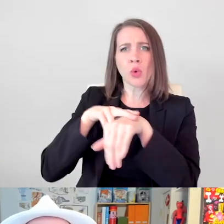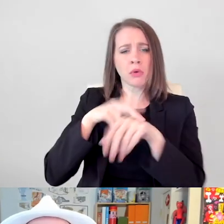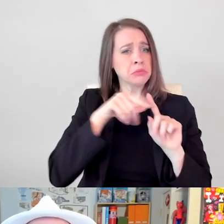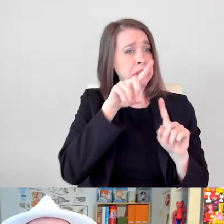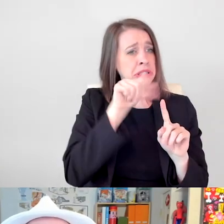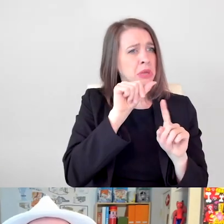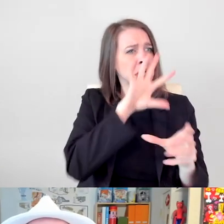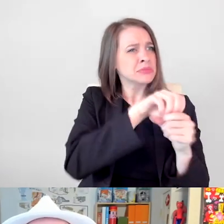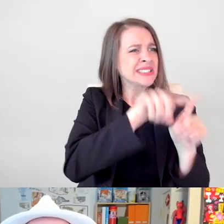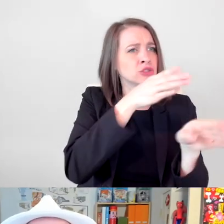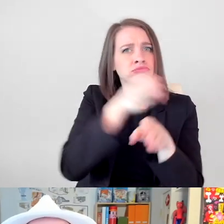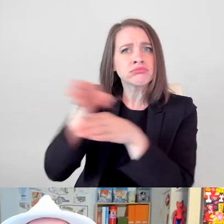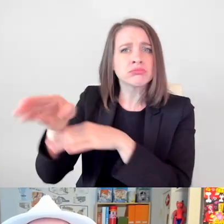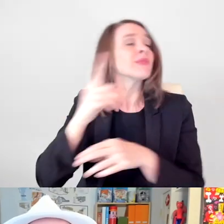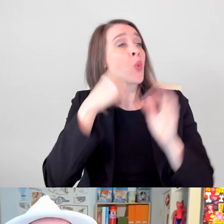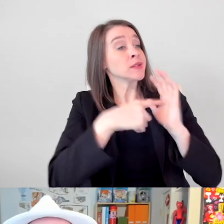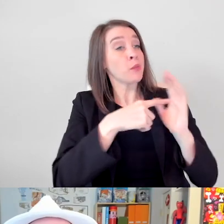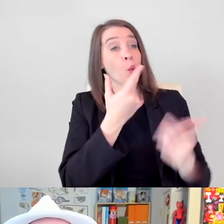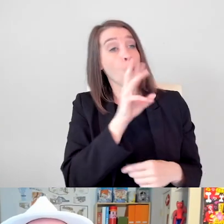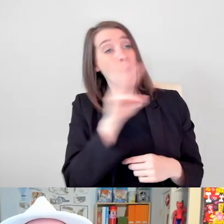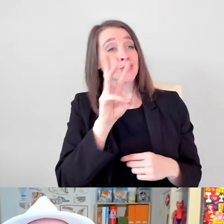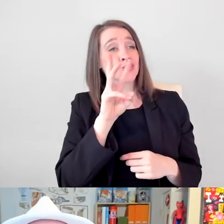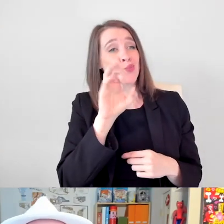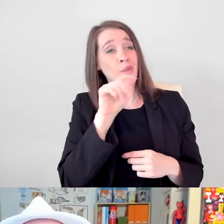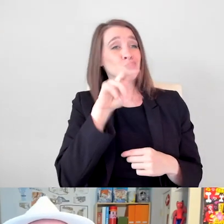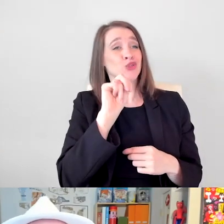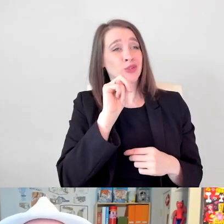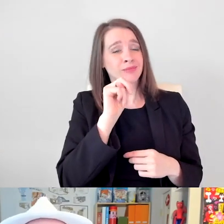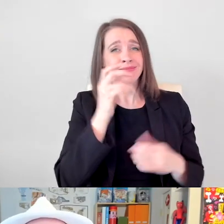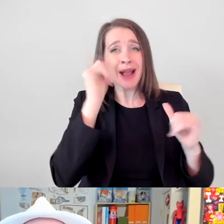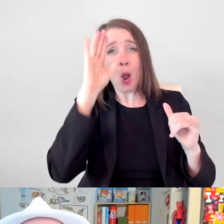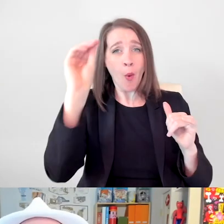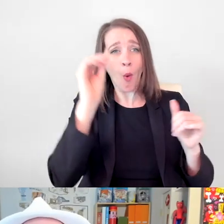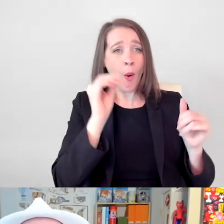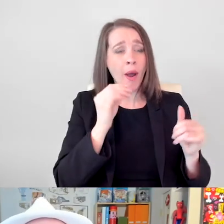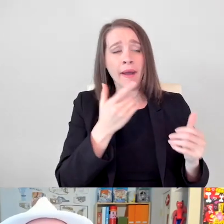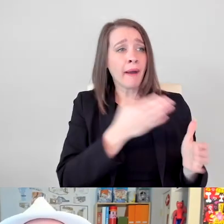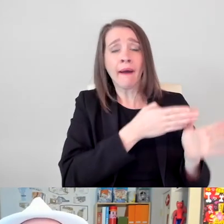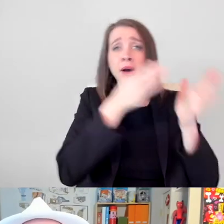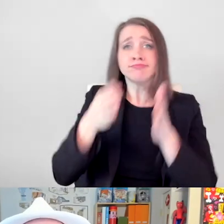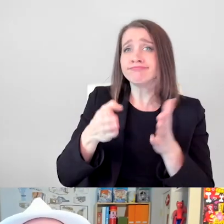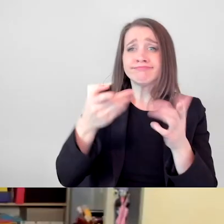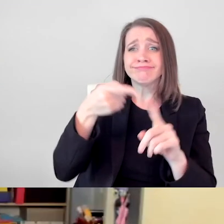and they're in genre movies. There's a Western, and one of the characters is disabled. And no one makes a big deal of it. It's just normal.